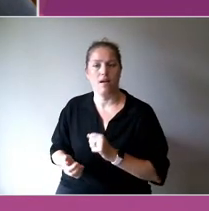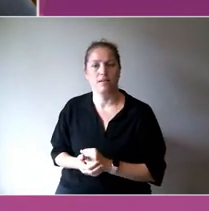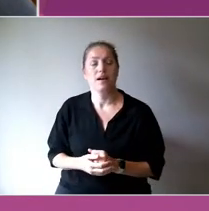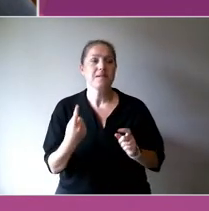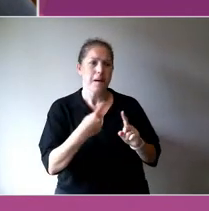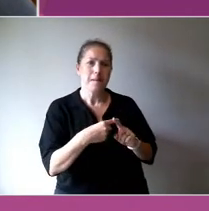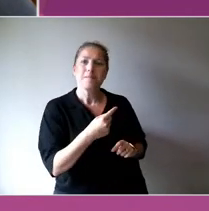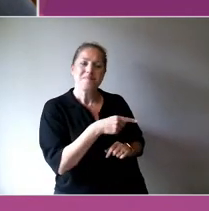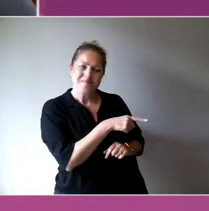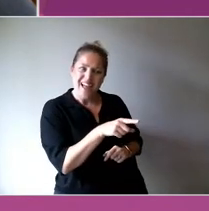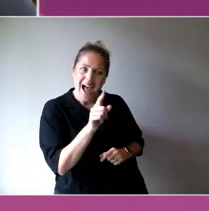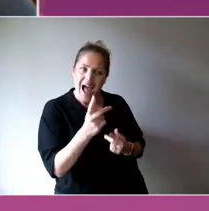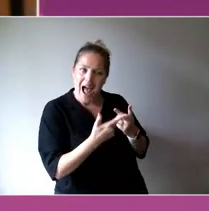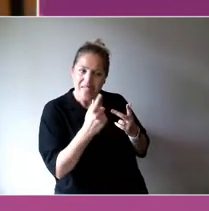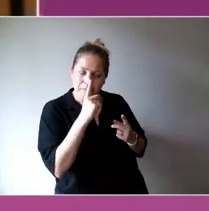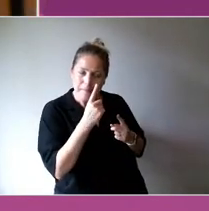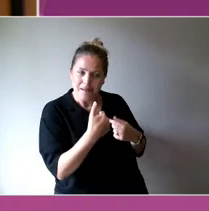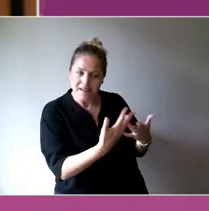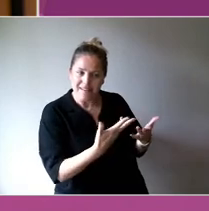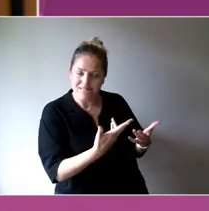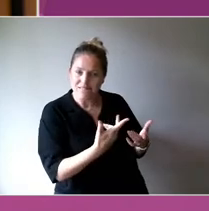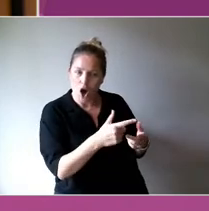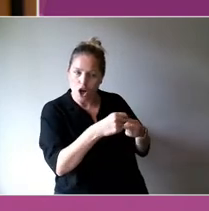Participate, exercise choice, and feel like they have to right to.